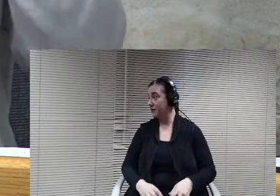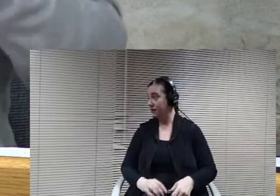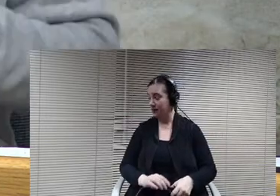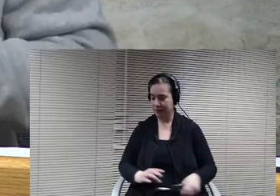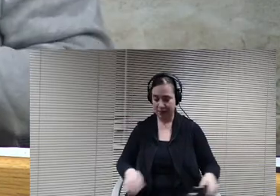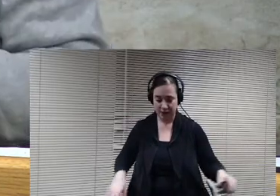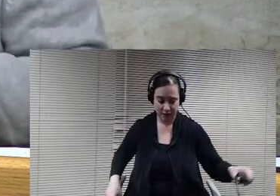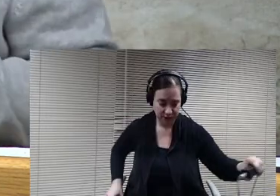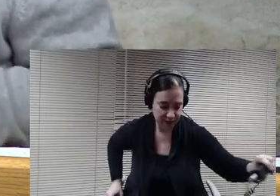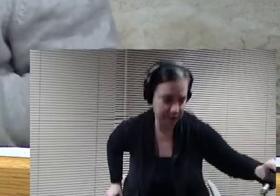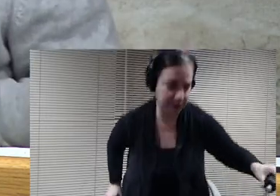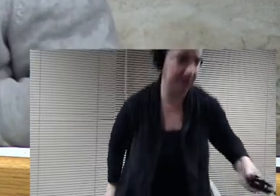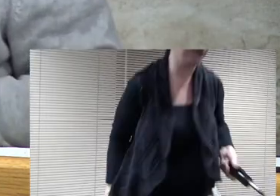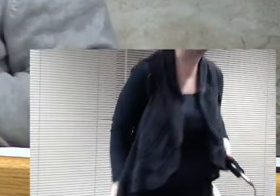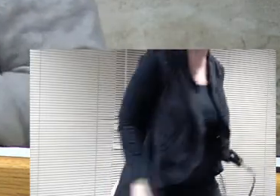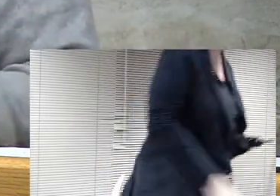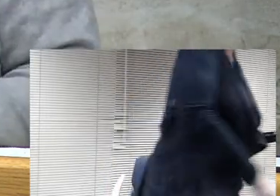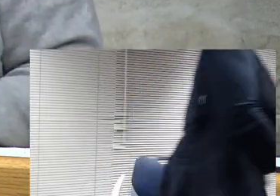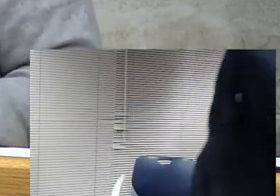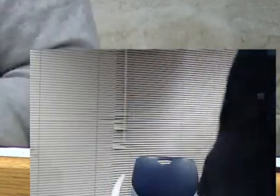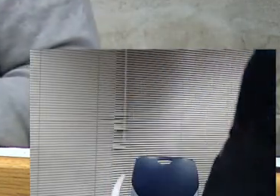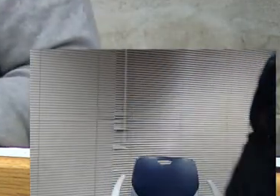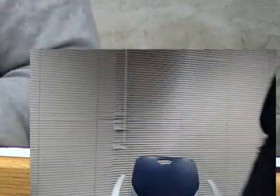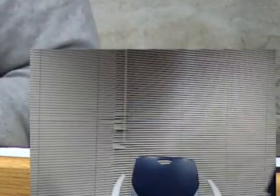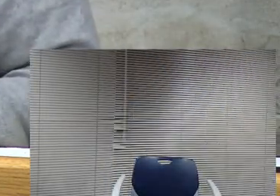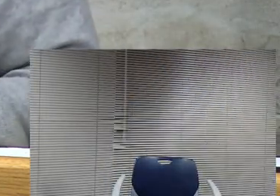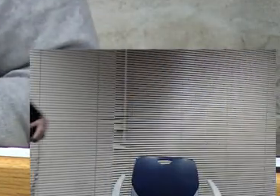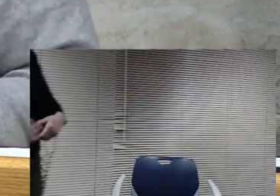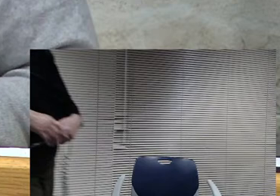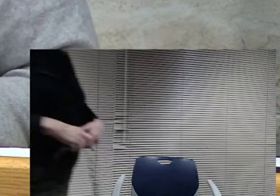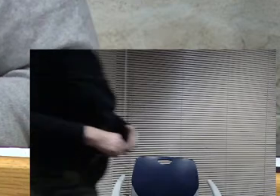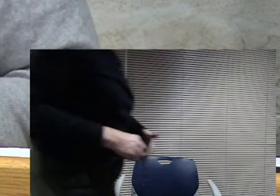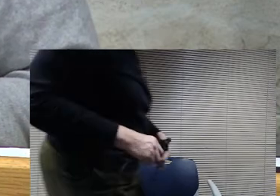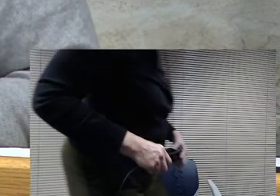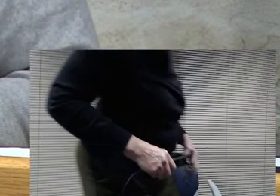Andy, can we have that or can I see the grid again please?